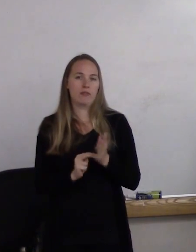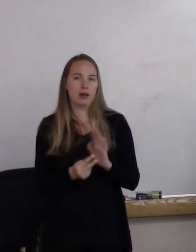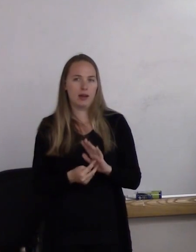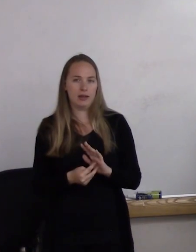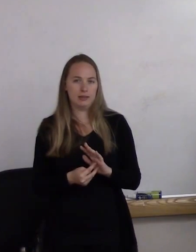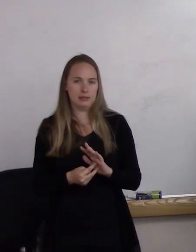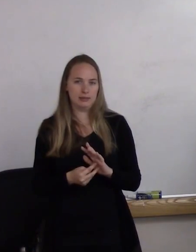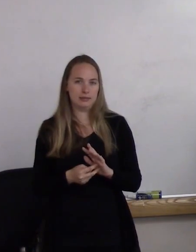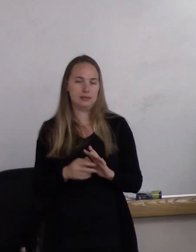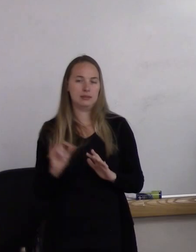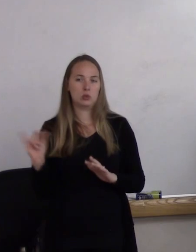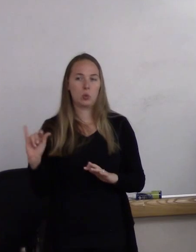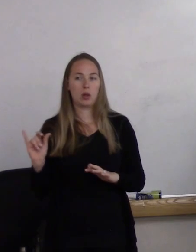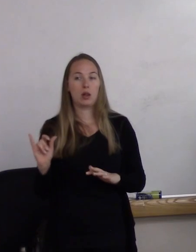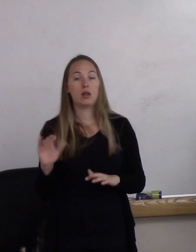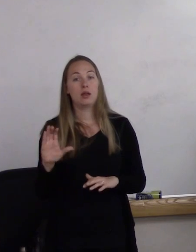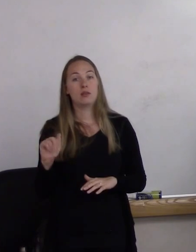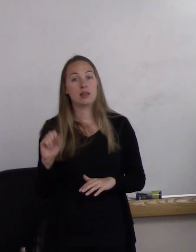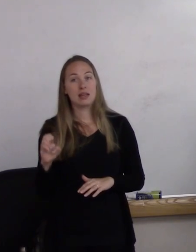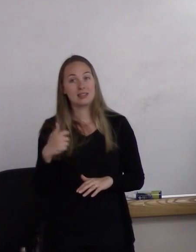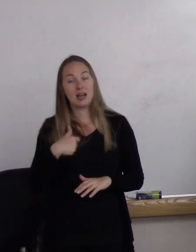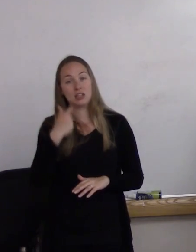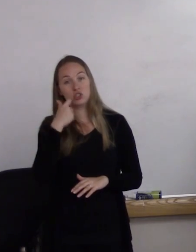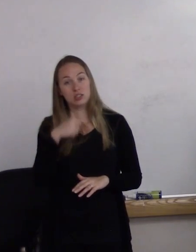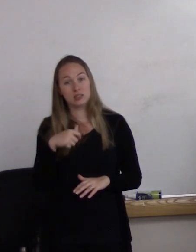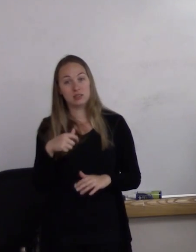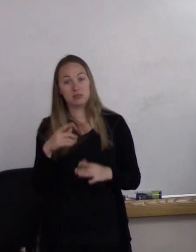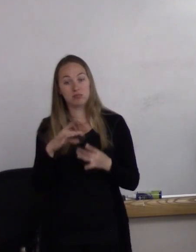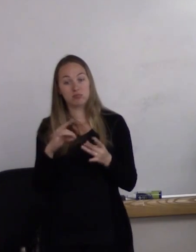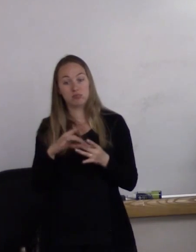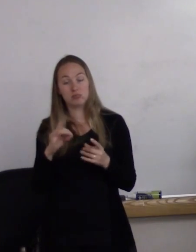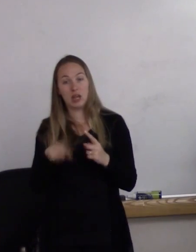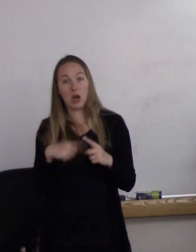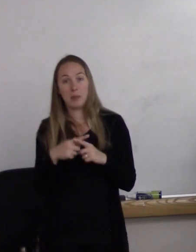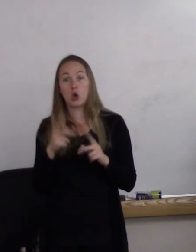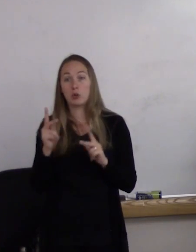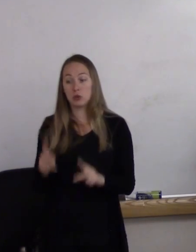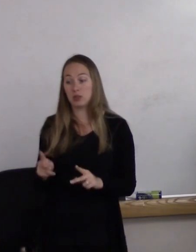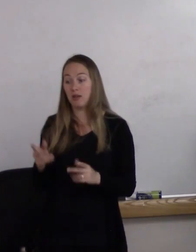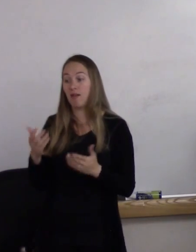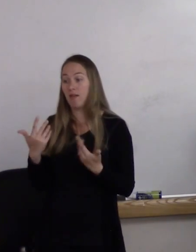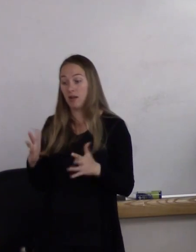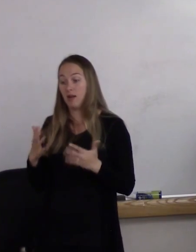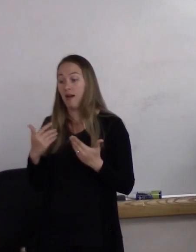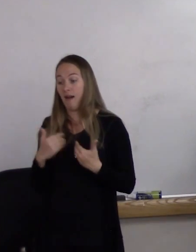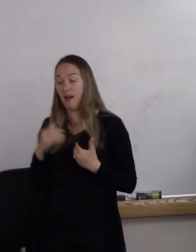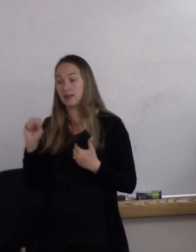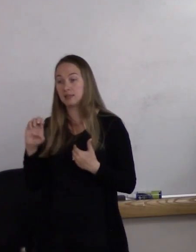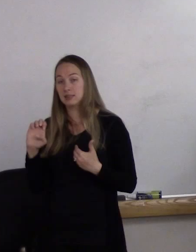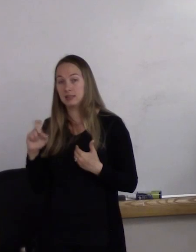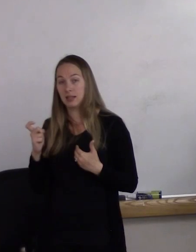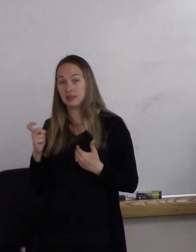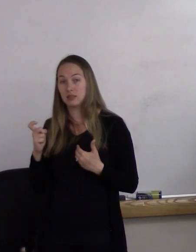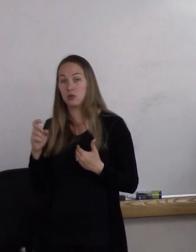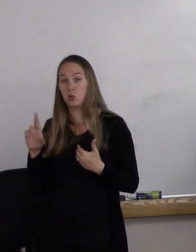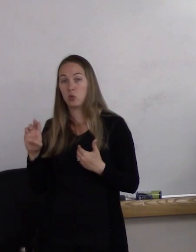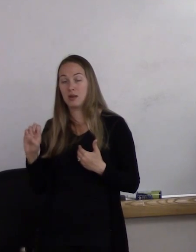So the case that I just gave of a person going through sex reassignment surgery and no longer considering themselves transgender,